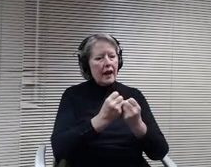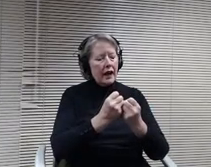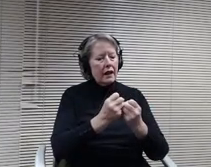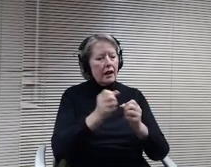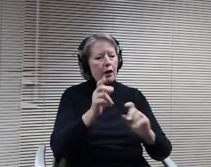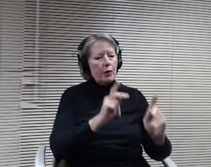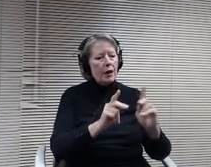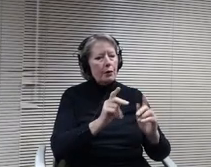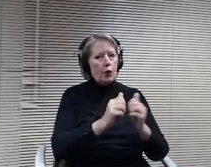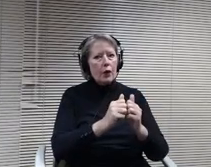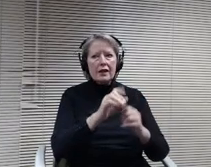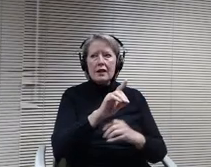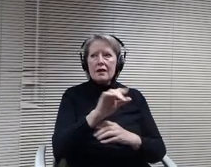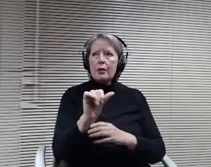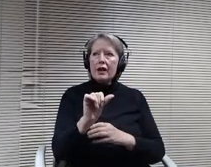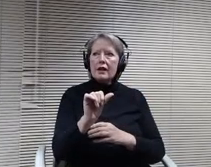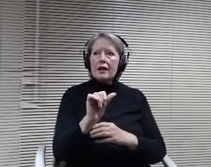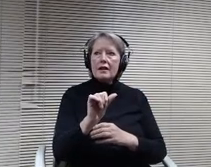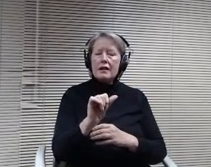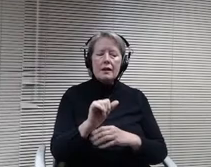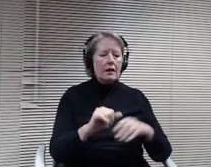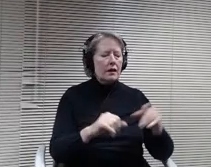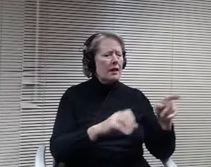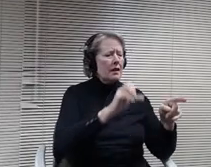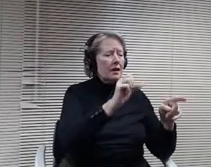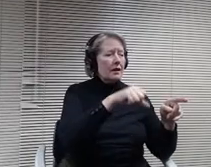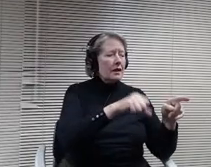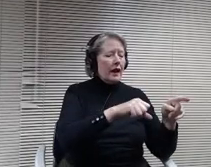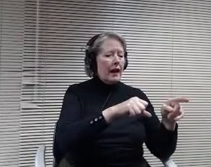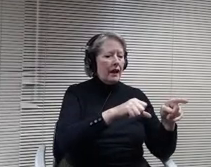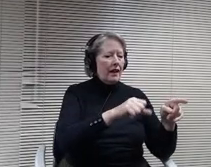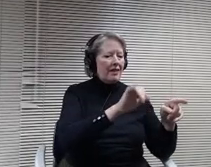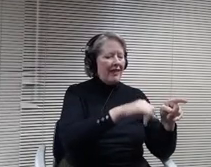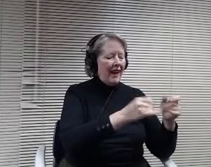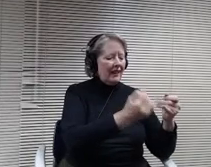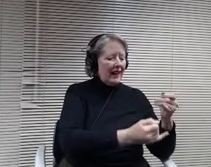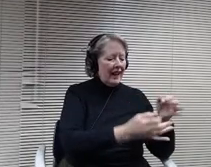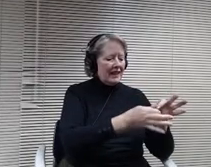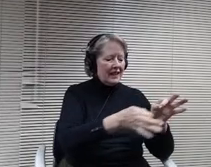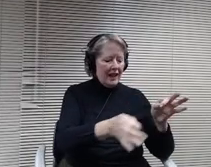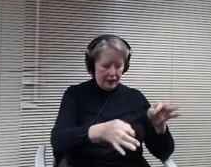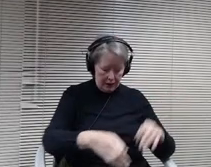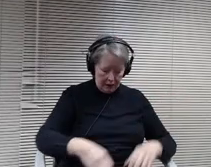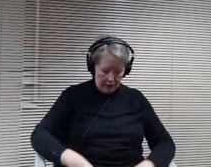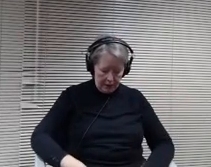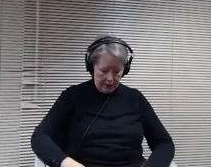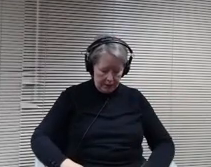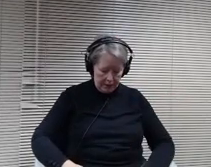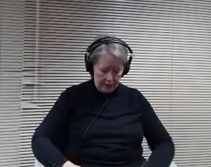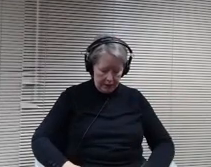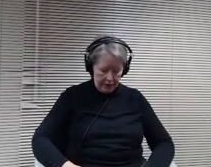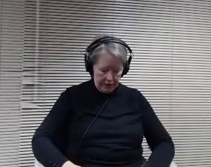Yeah, and that last sentence. So basically. Like you said, United States period and then the